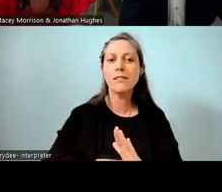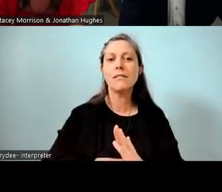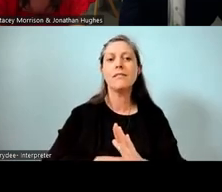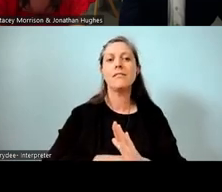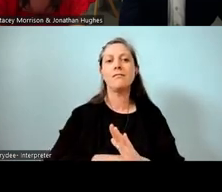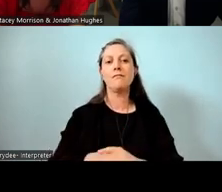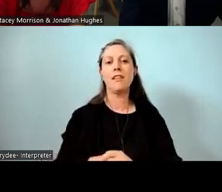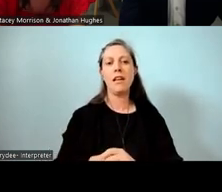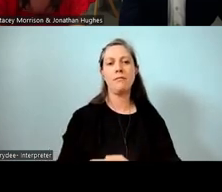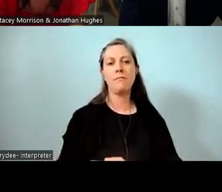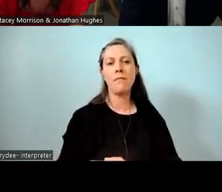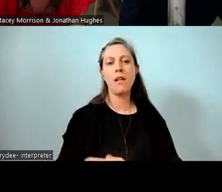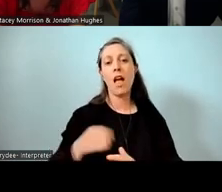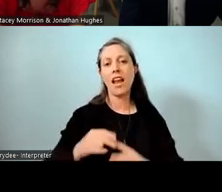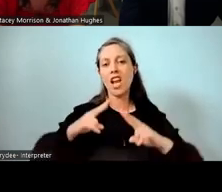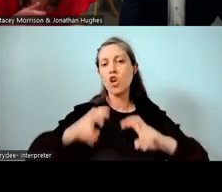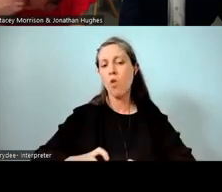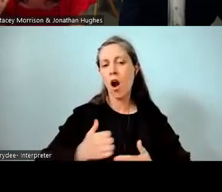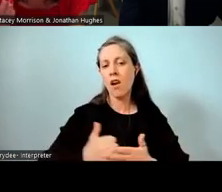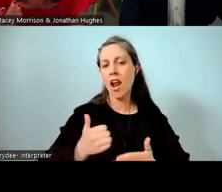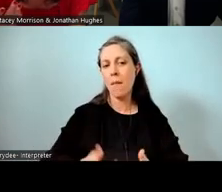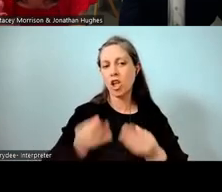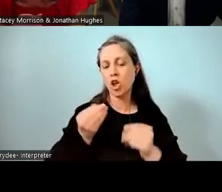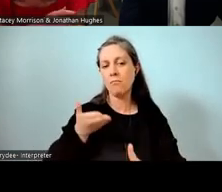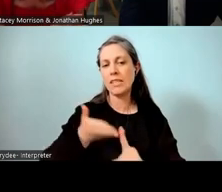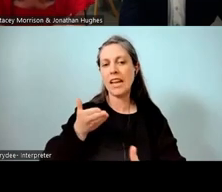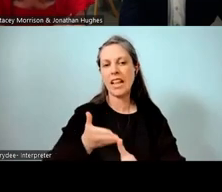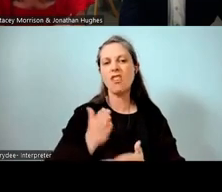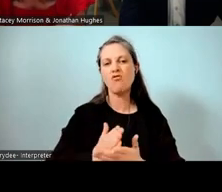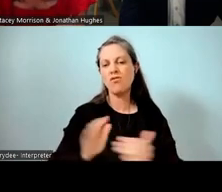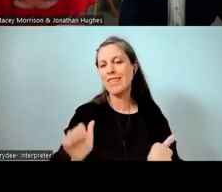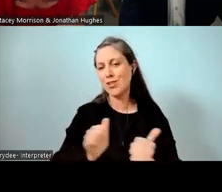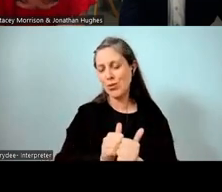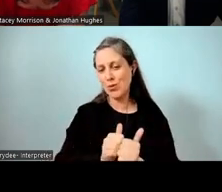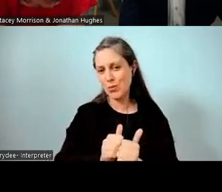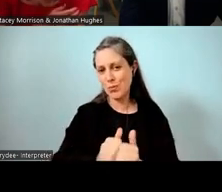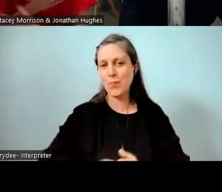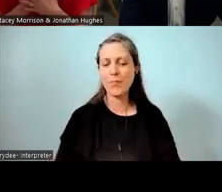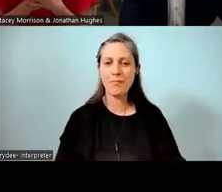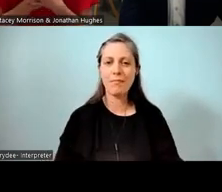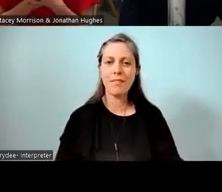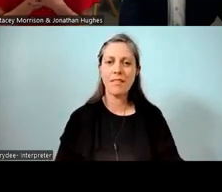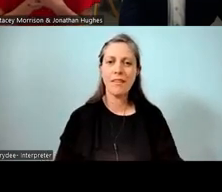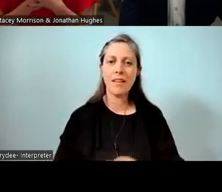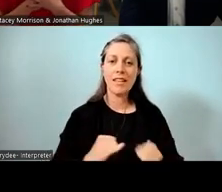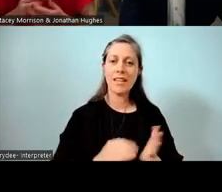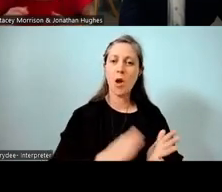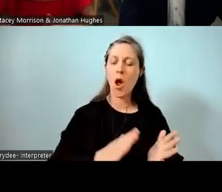so that's the inquiry based learning really working for them. And then just me looking at the state of their Reo